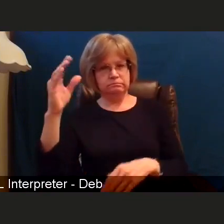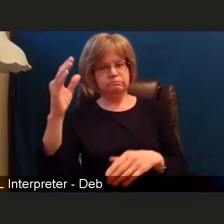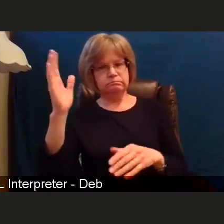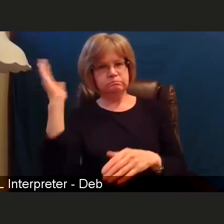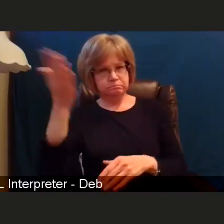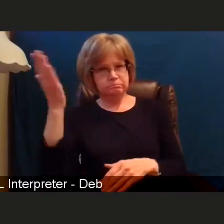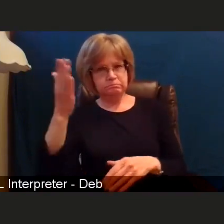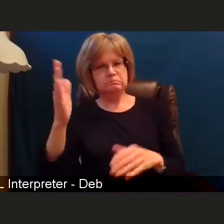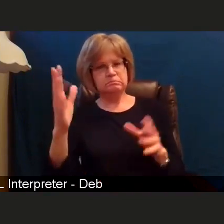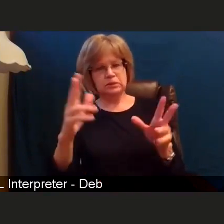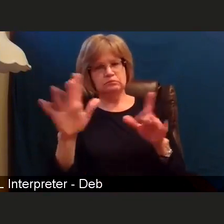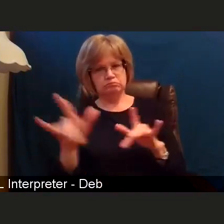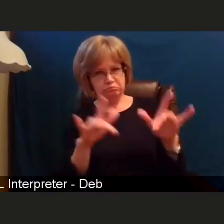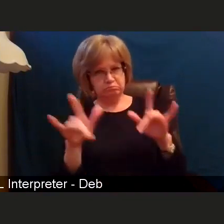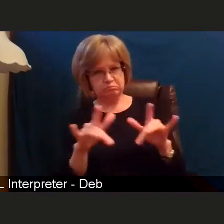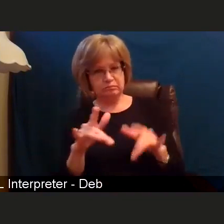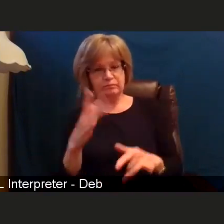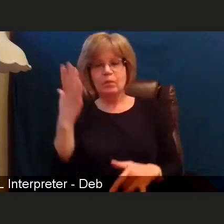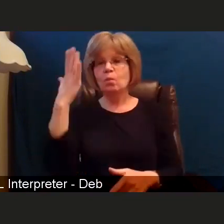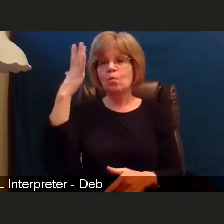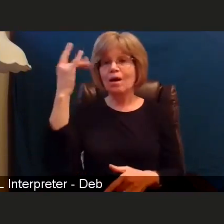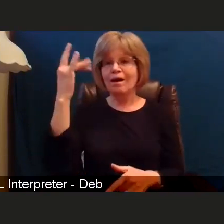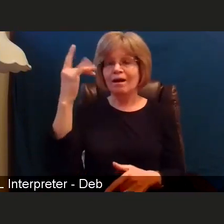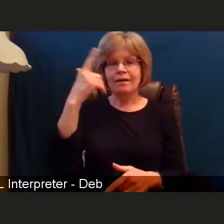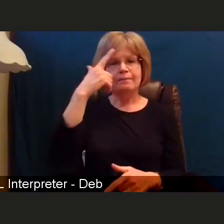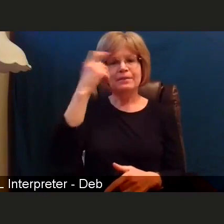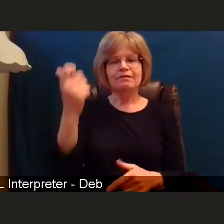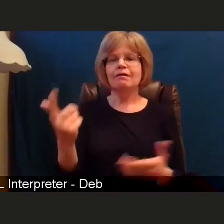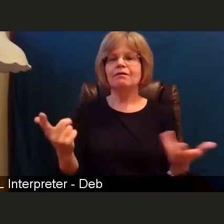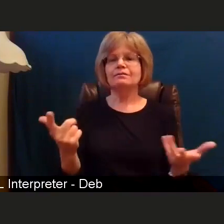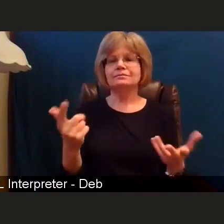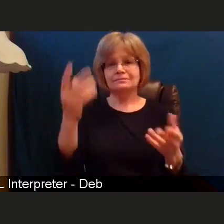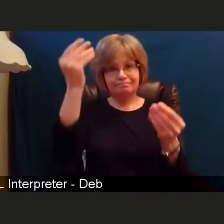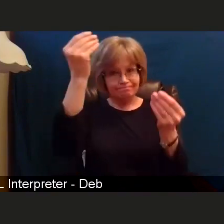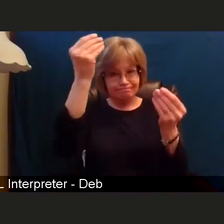Because the fact of the matter is that the information that we present